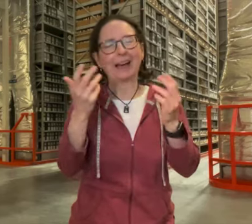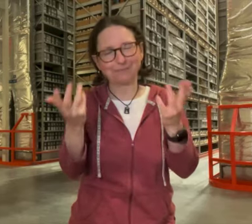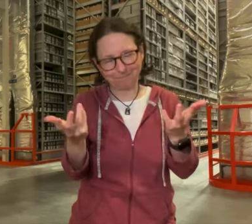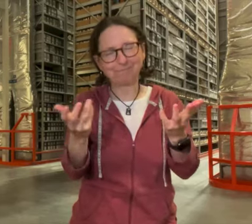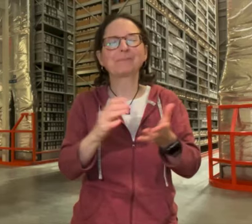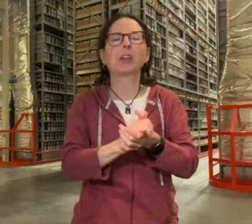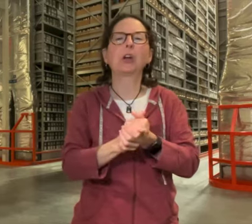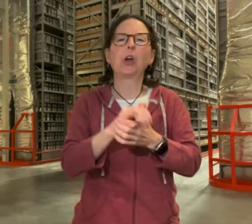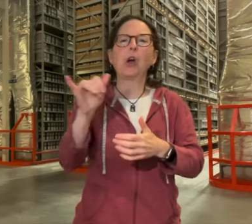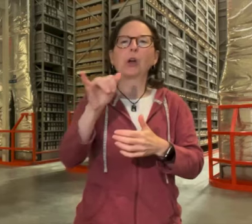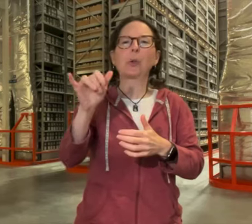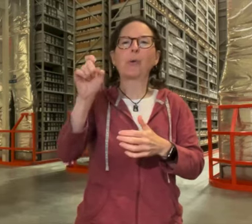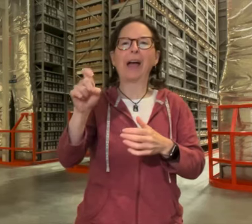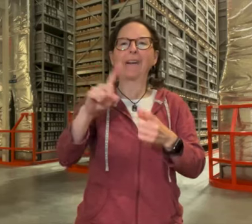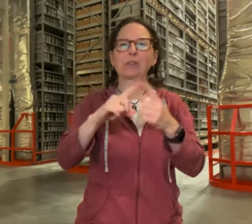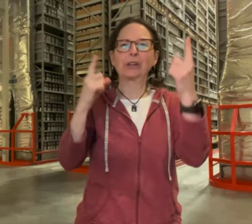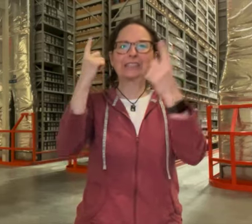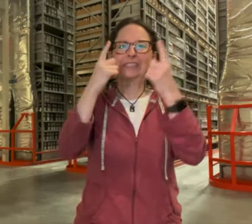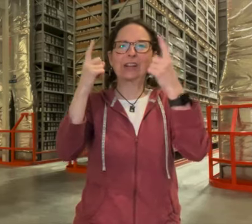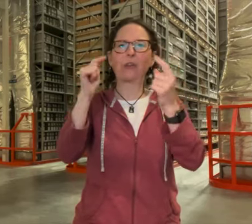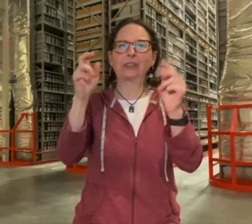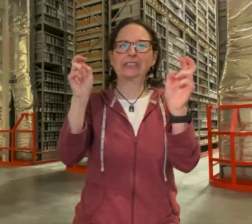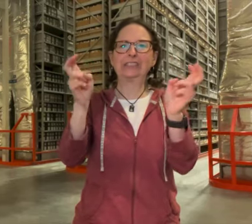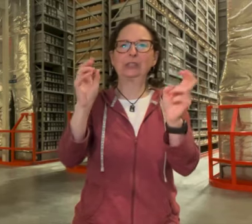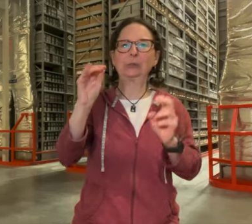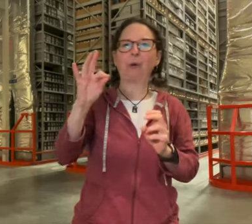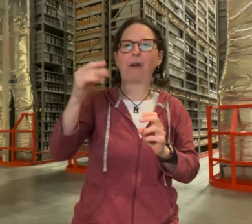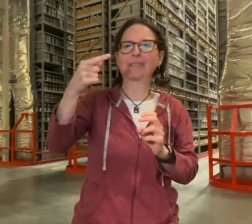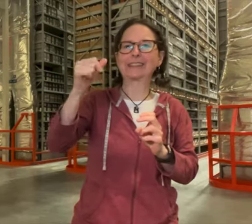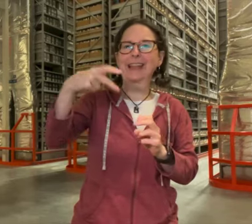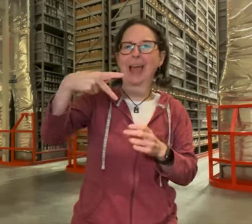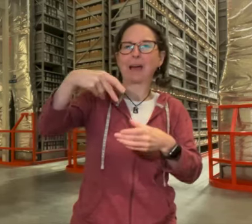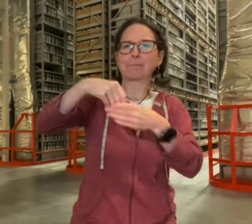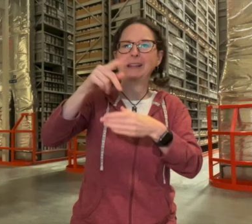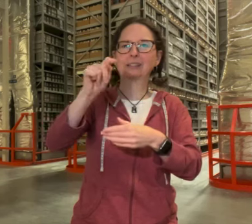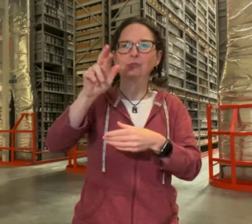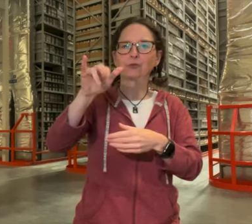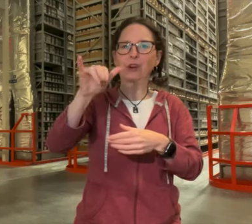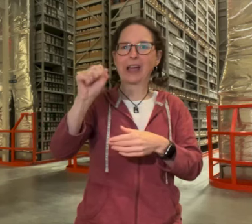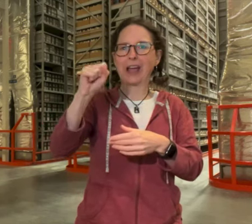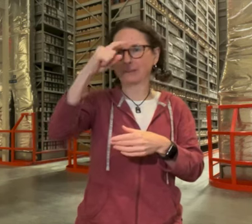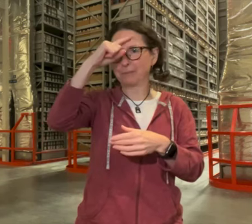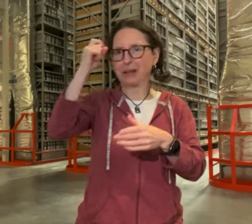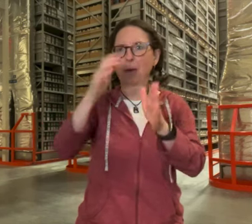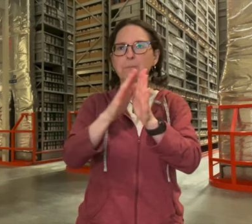but it's not also we have to consider the issue of a gap in the trays because books